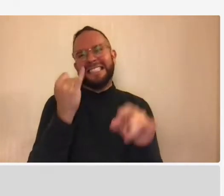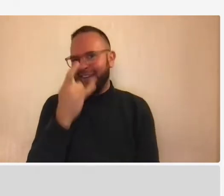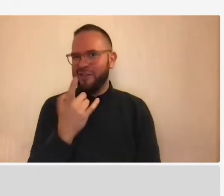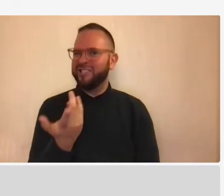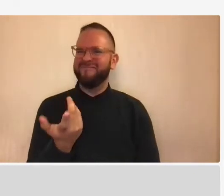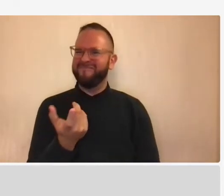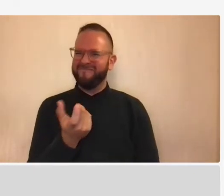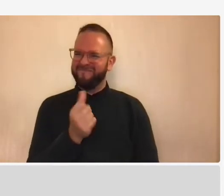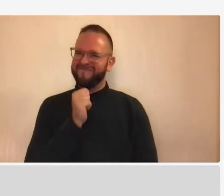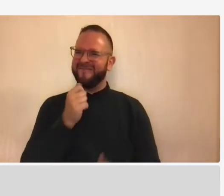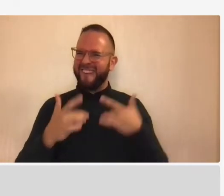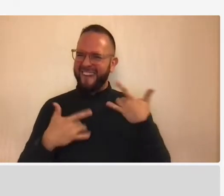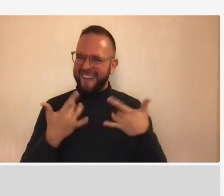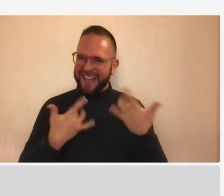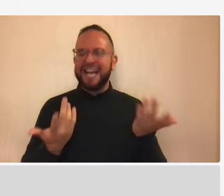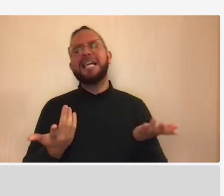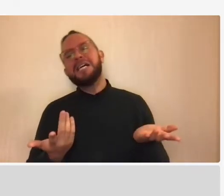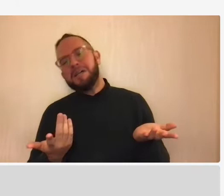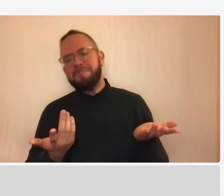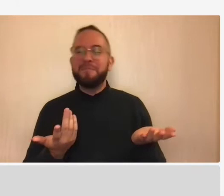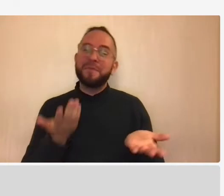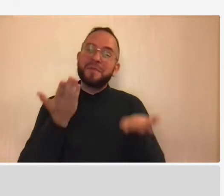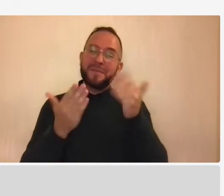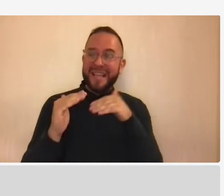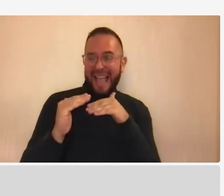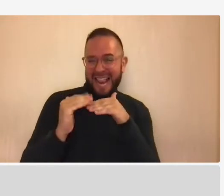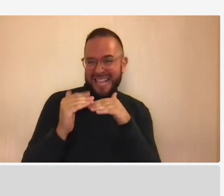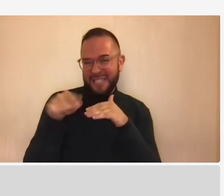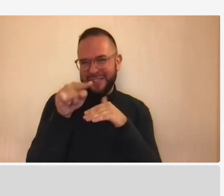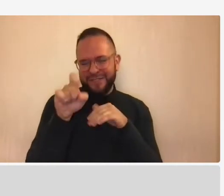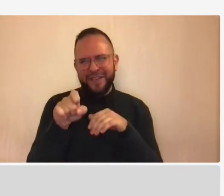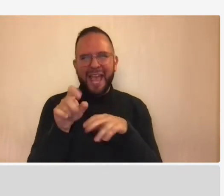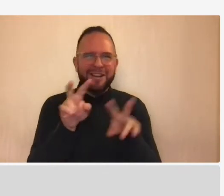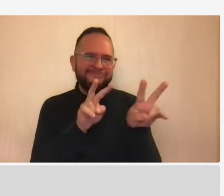over accounting systems at least i hope you will find that this will be very informative